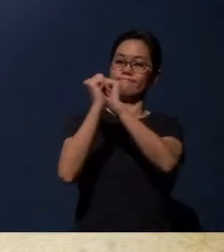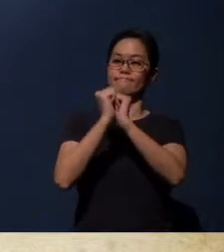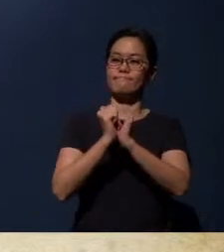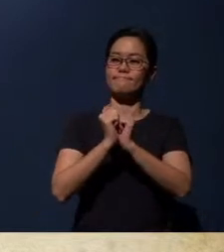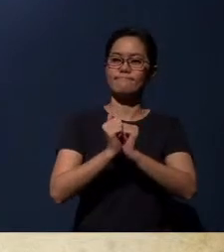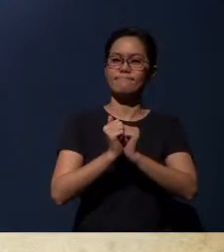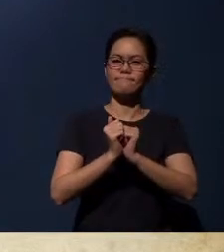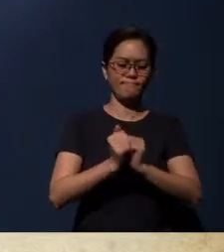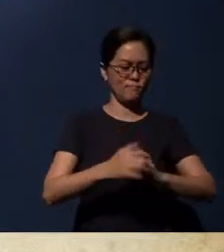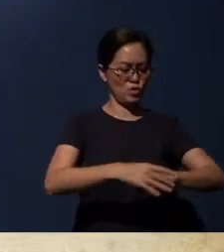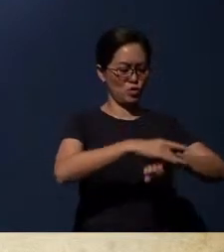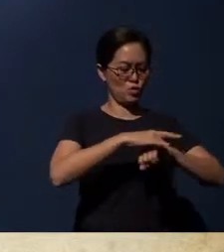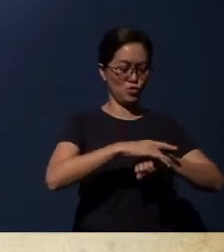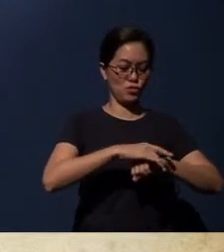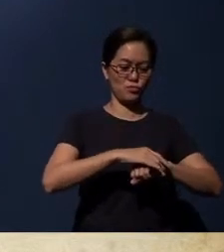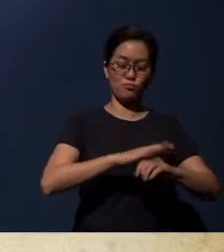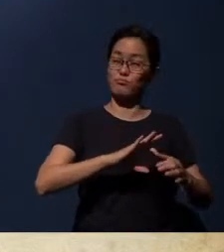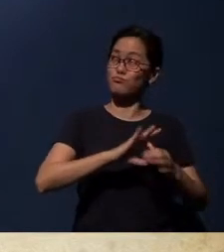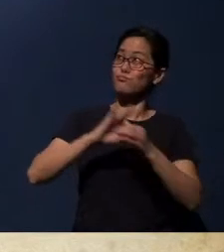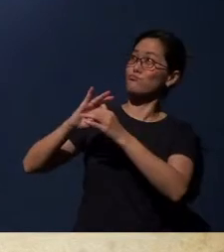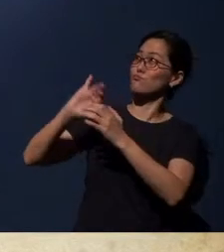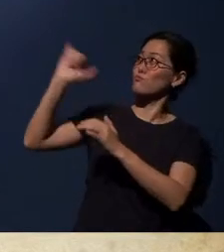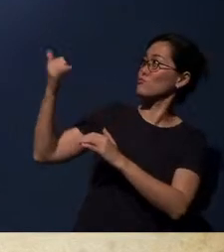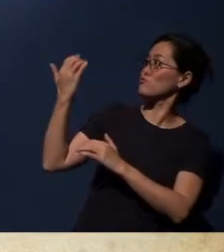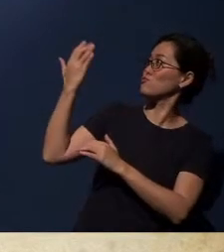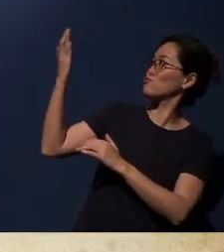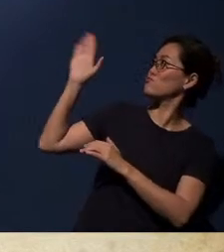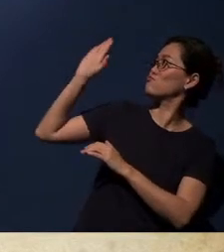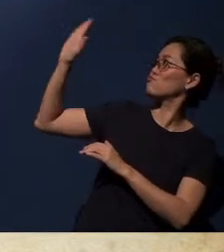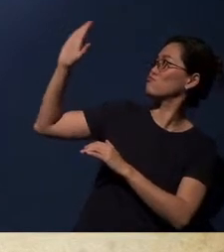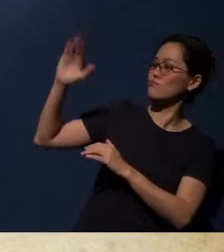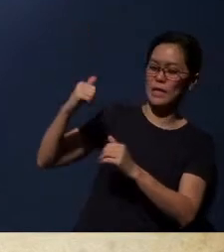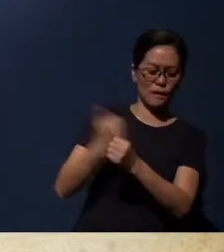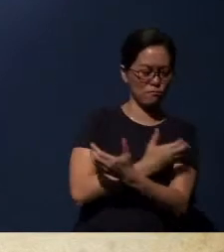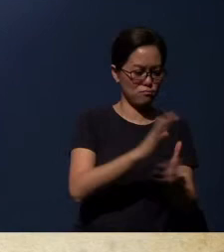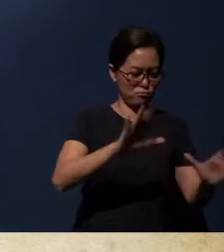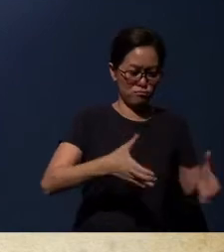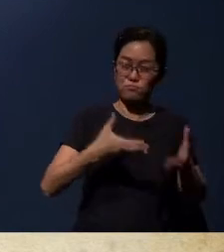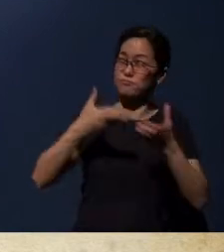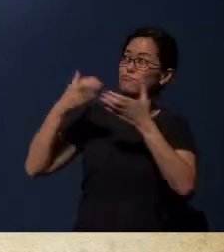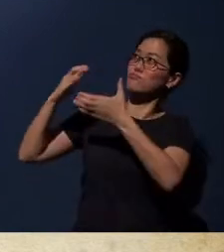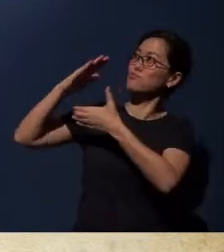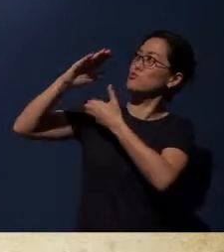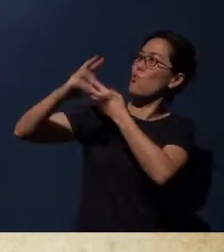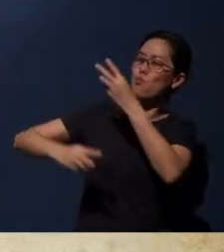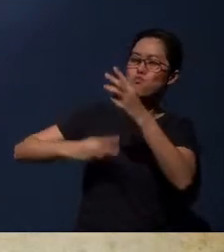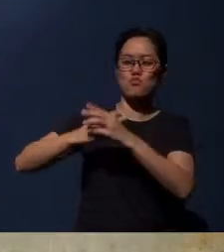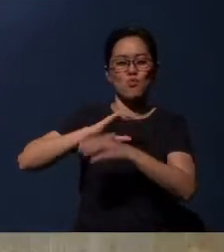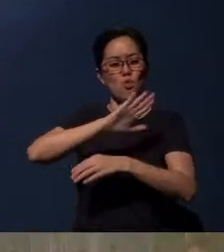The earth is the LORD’s, and everything in it, the world, and all who live in it;